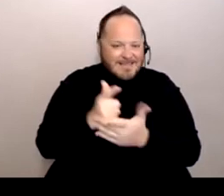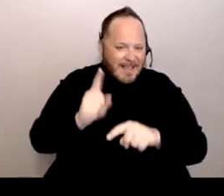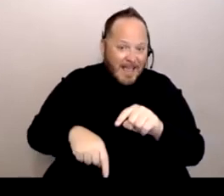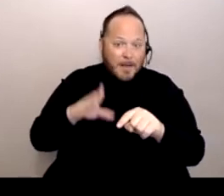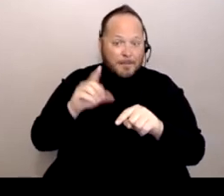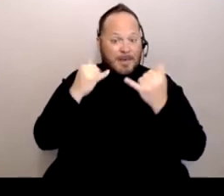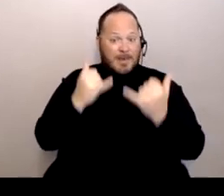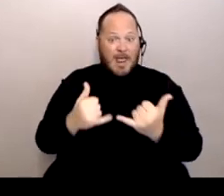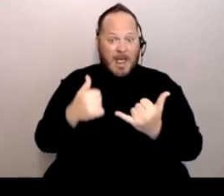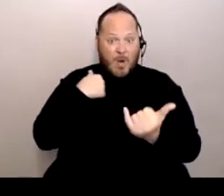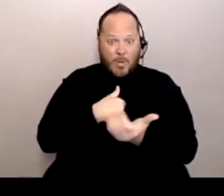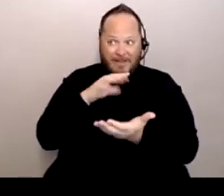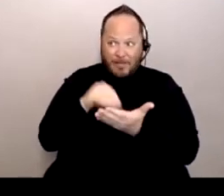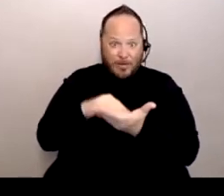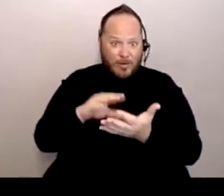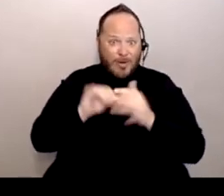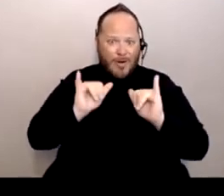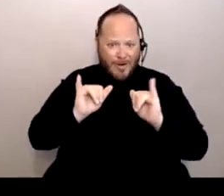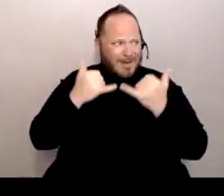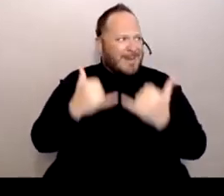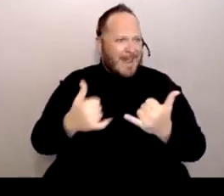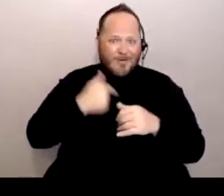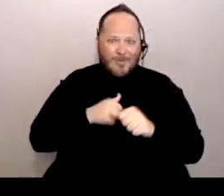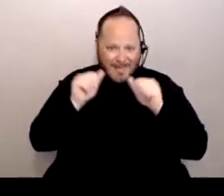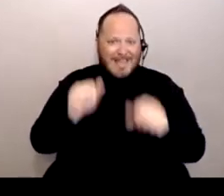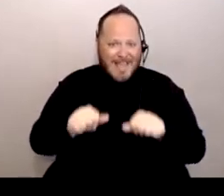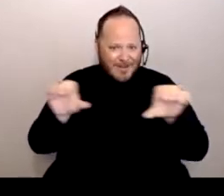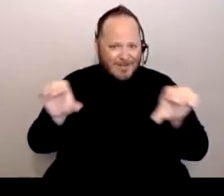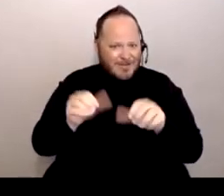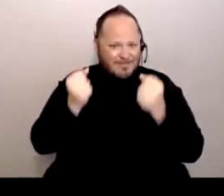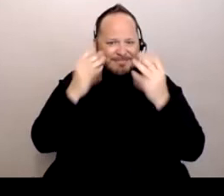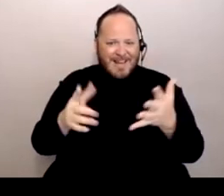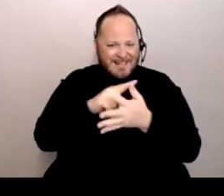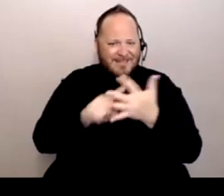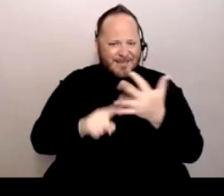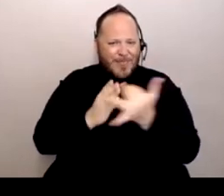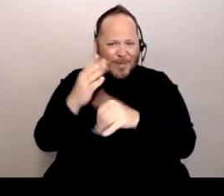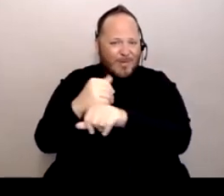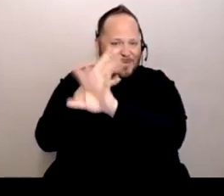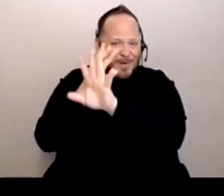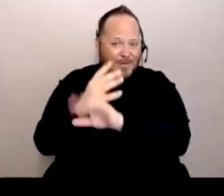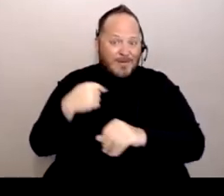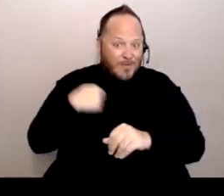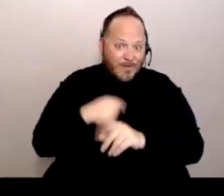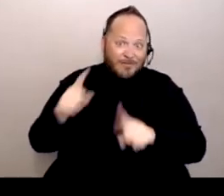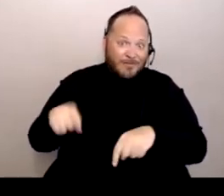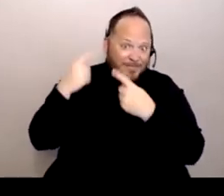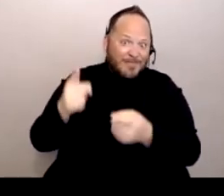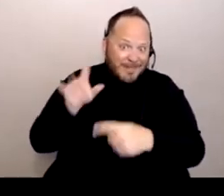that no, we can, and we've been saying this. And just, you know, with other types of things